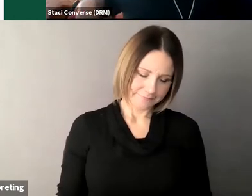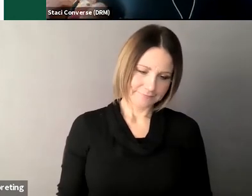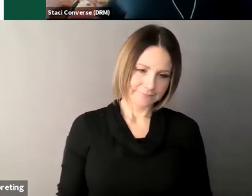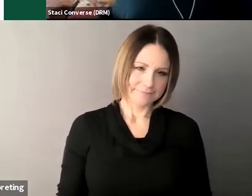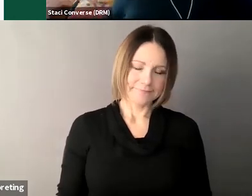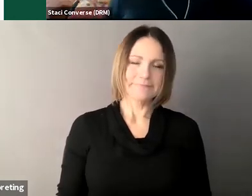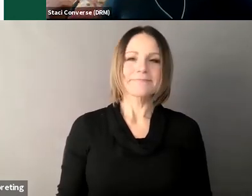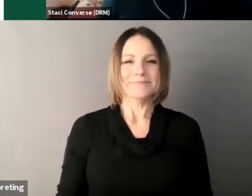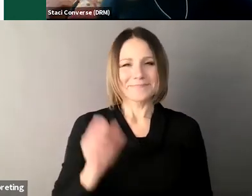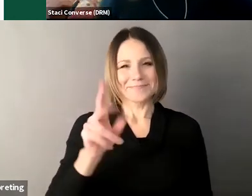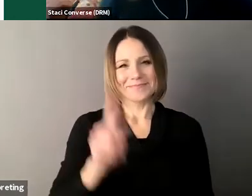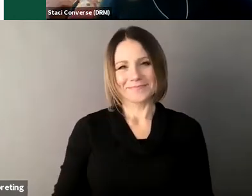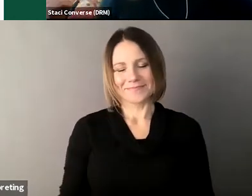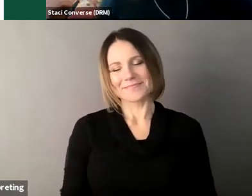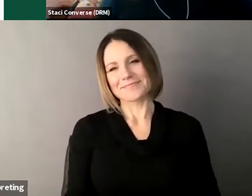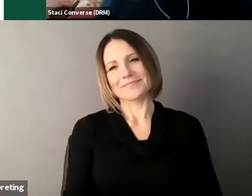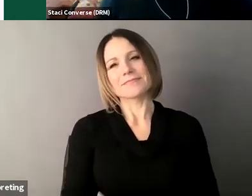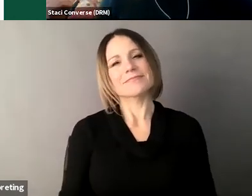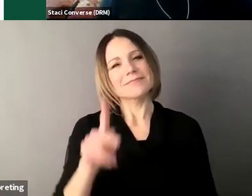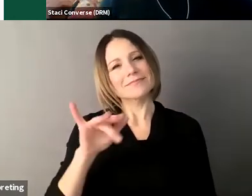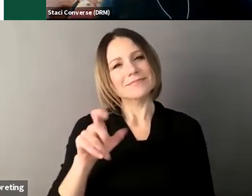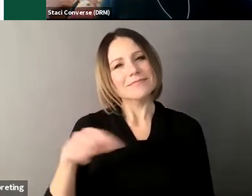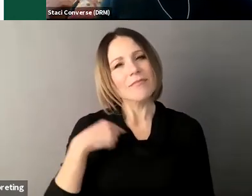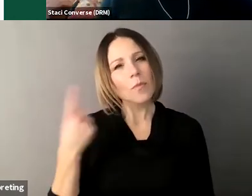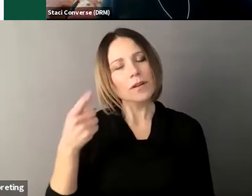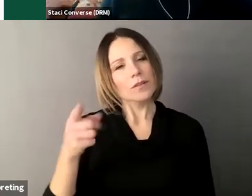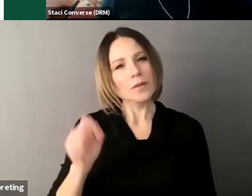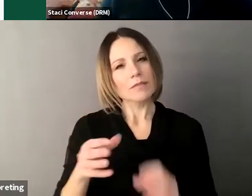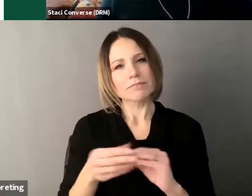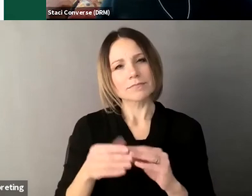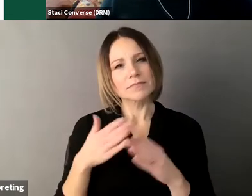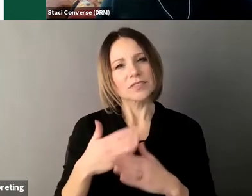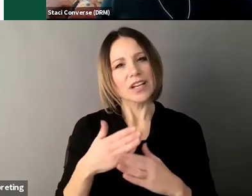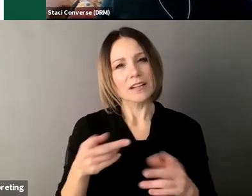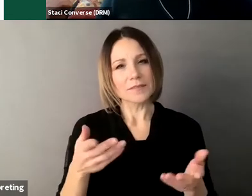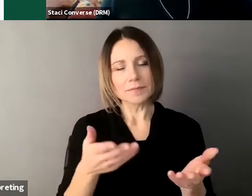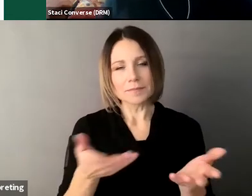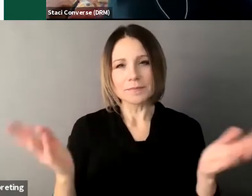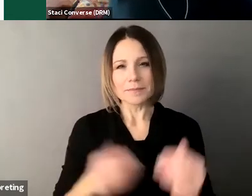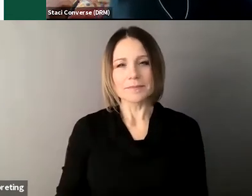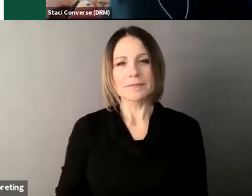okay um Kile I’m wondering if maybe you can share with folks what the answers to the three